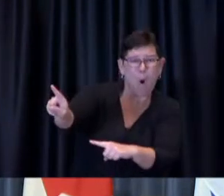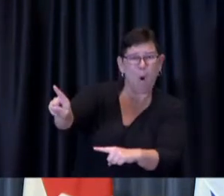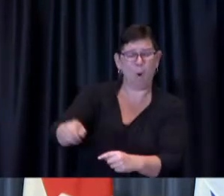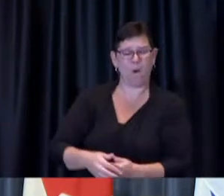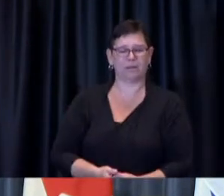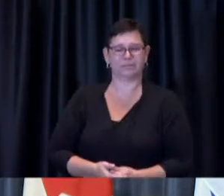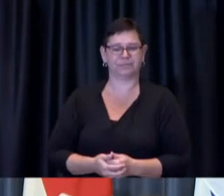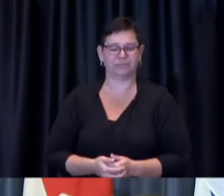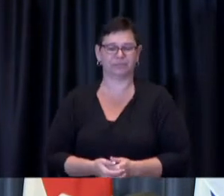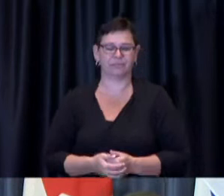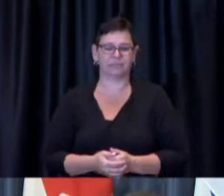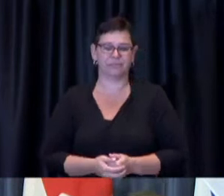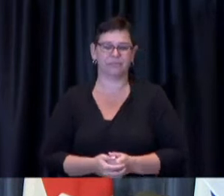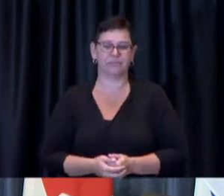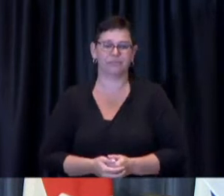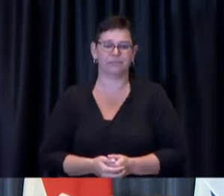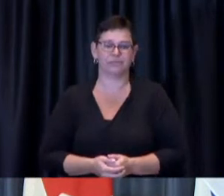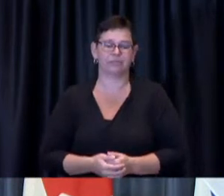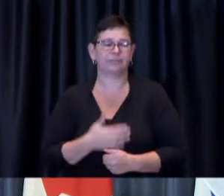next up we have David Ryder from the Toronto star